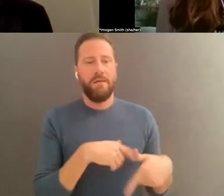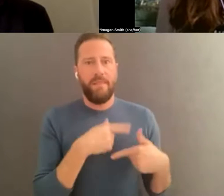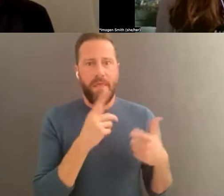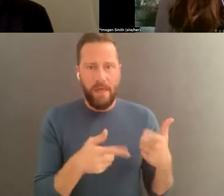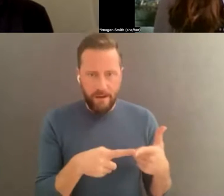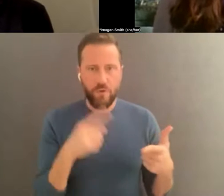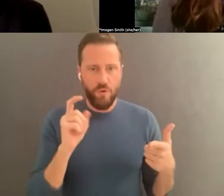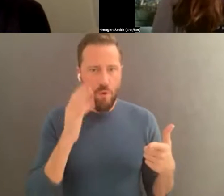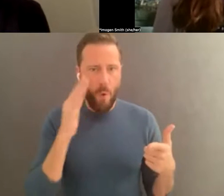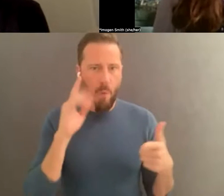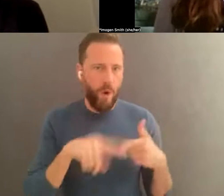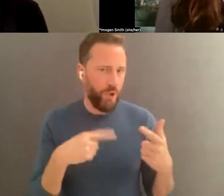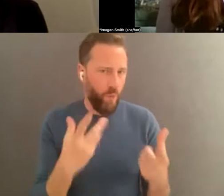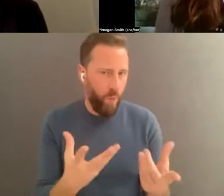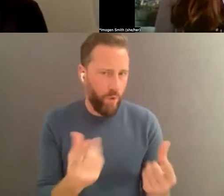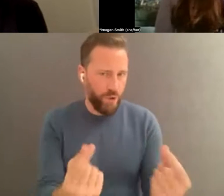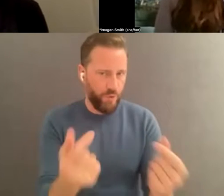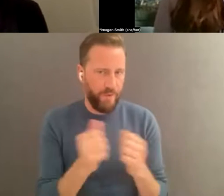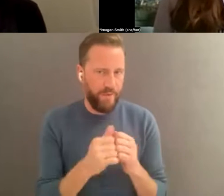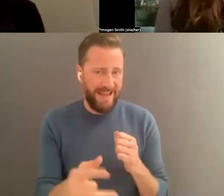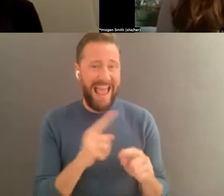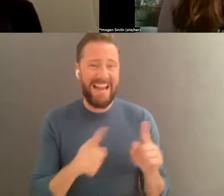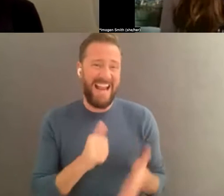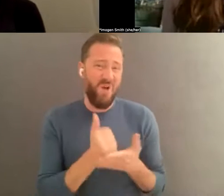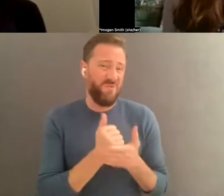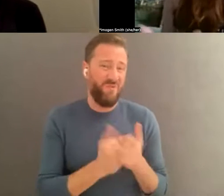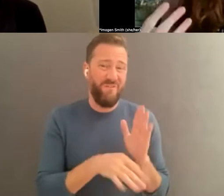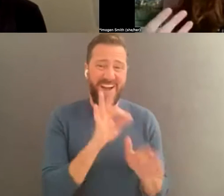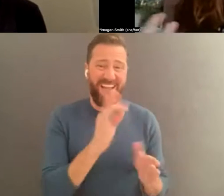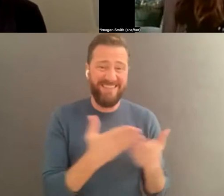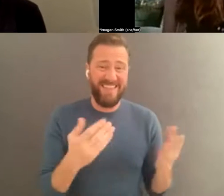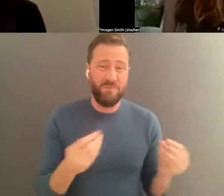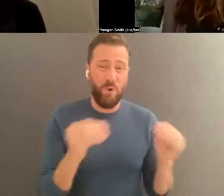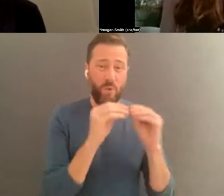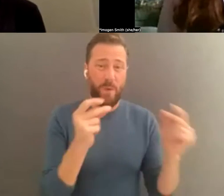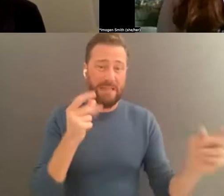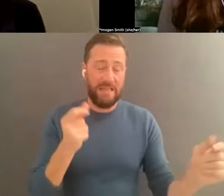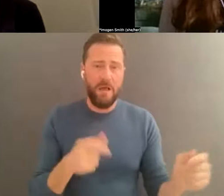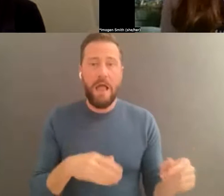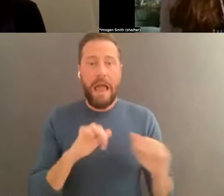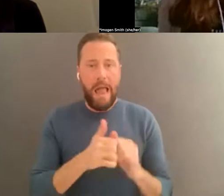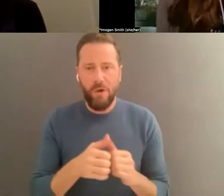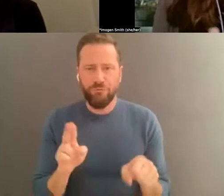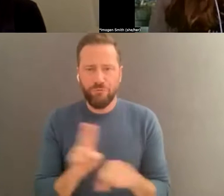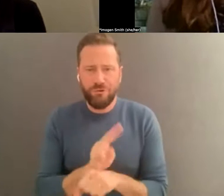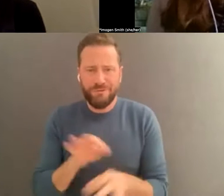this can be a simple spreadsheet . It is certainly a system-consuming